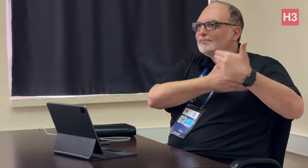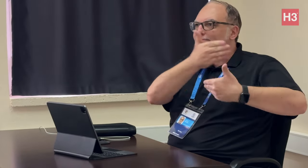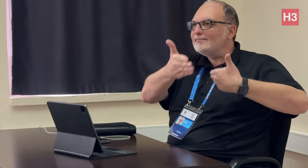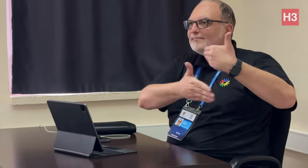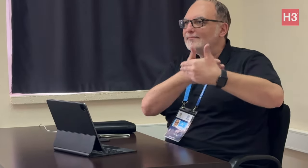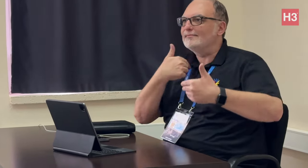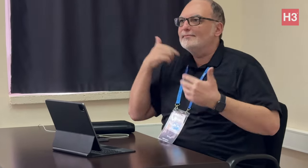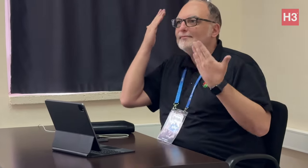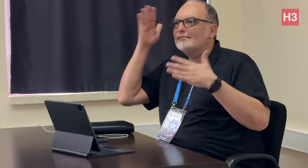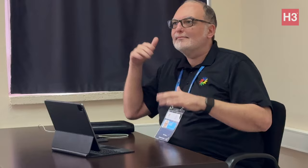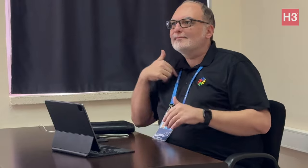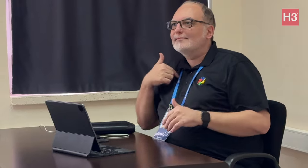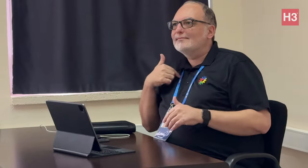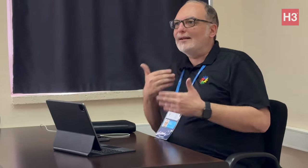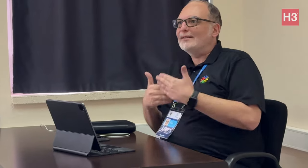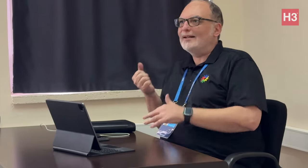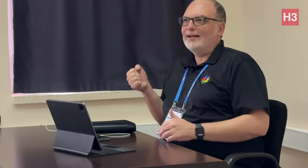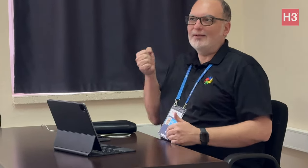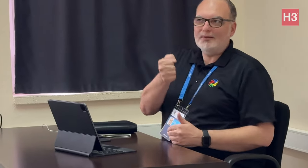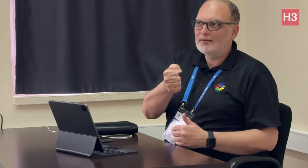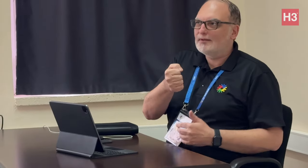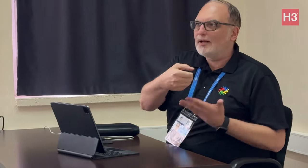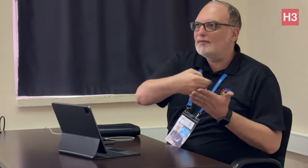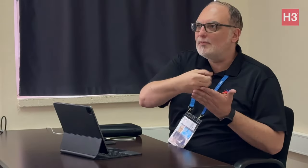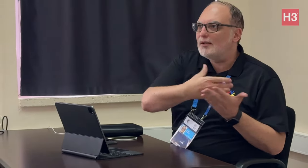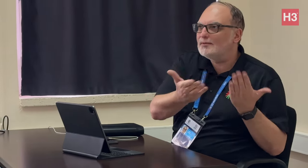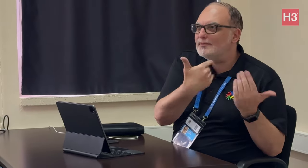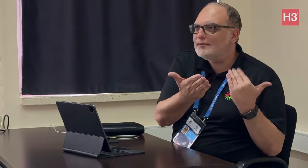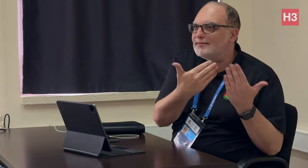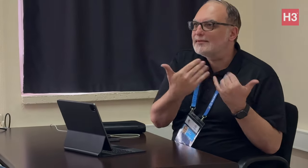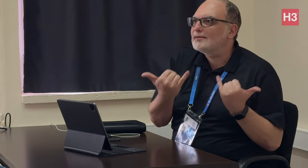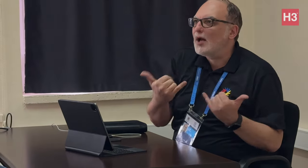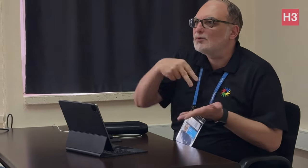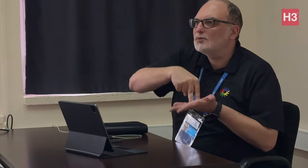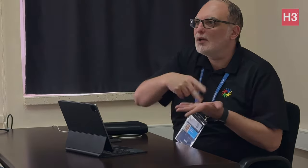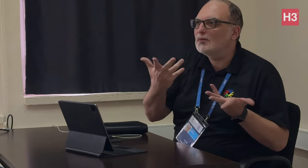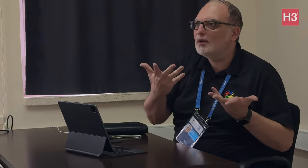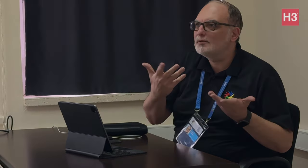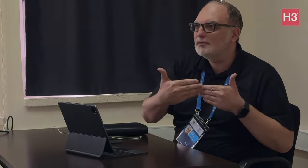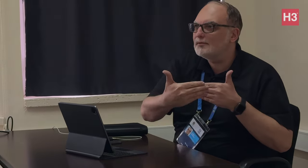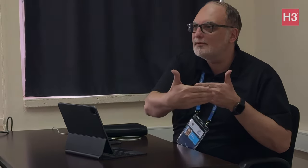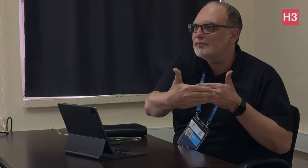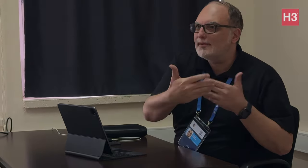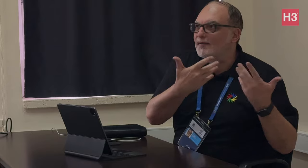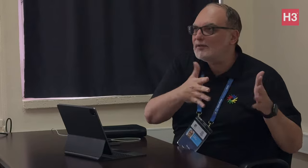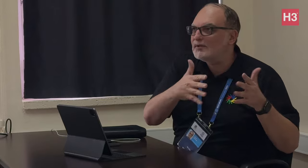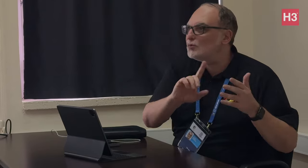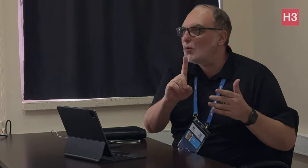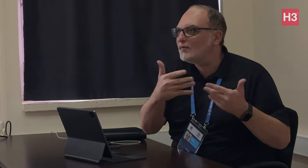the middle of the process and I wasn't there when it happened. As soon as I was appointed, I had to reach out for information regarding the process so as to know what was done and what